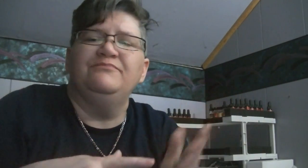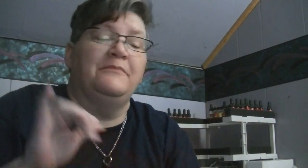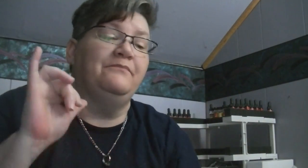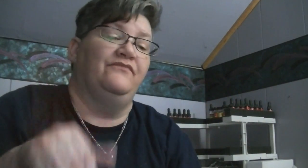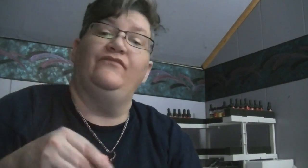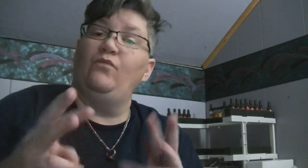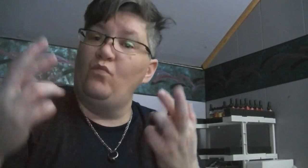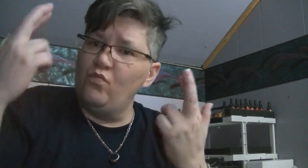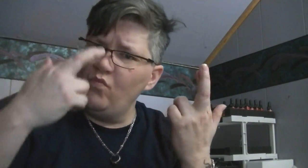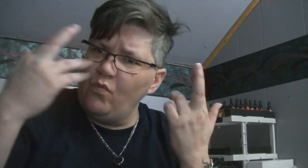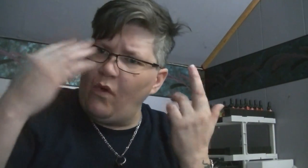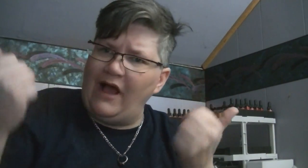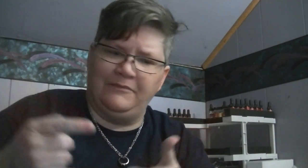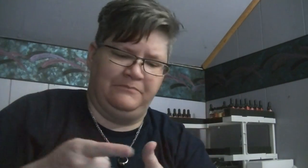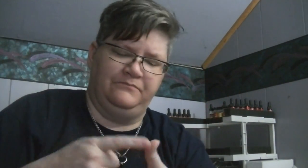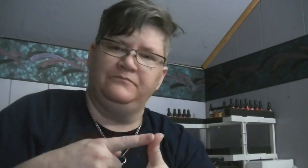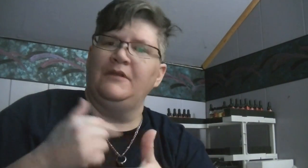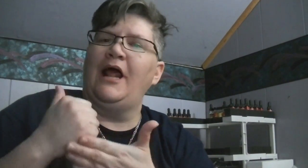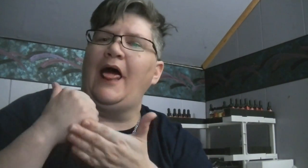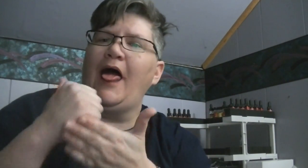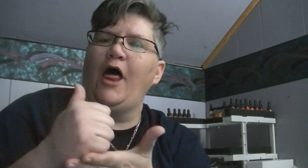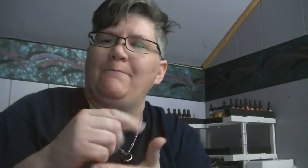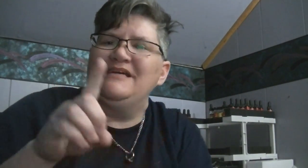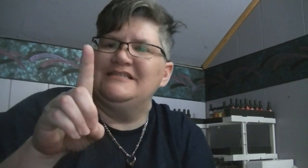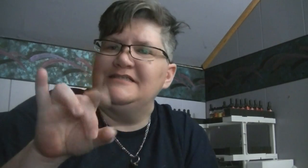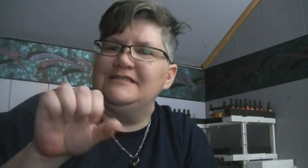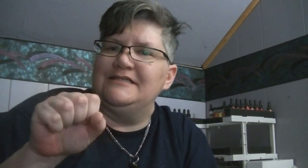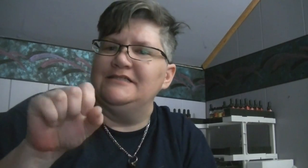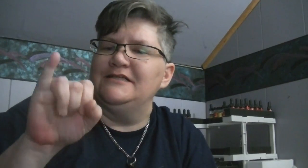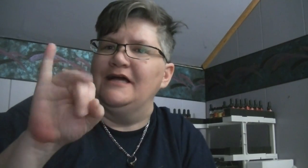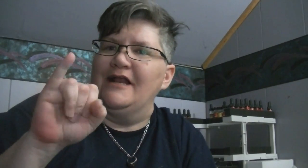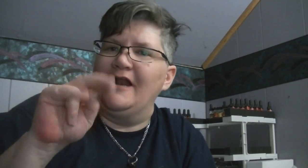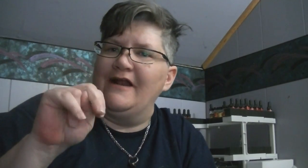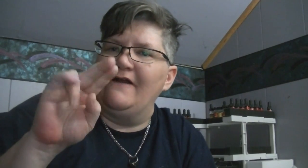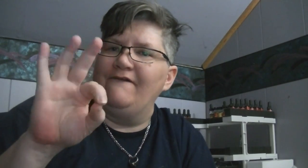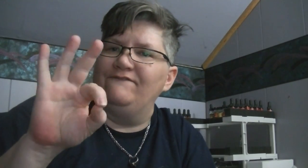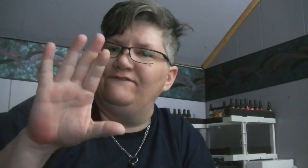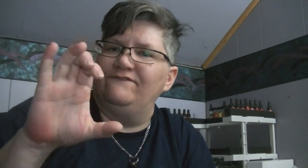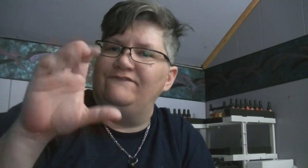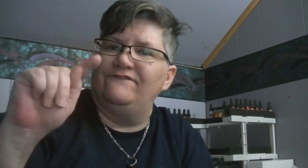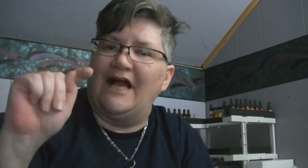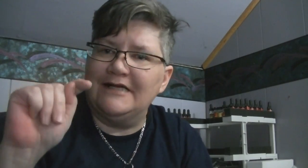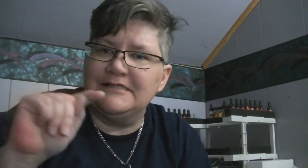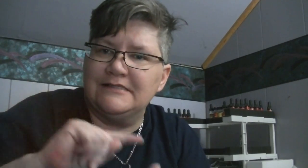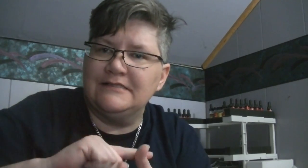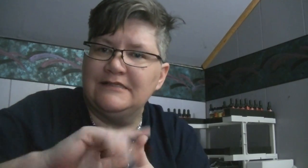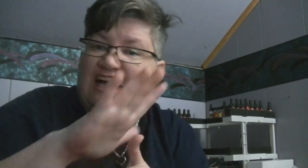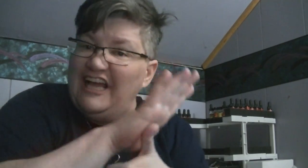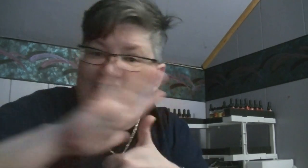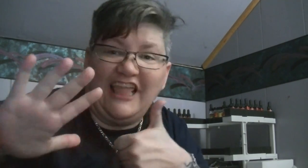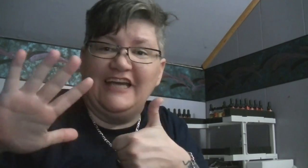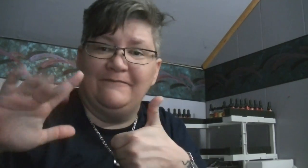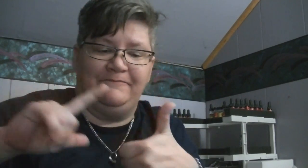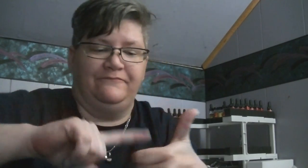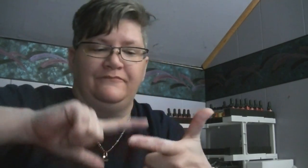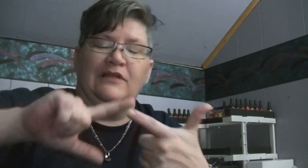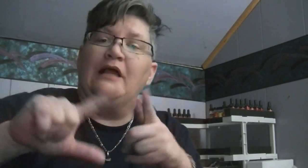Reason why: It helps disinfect...clean